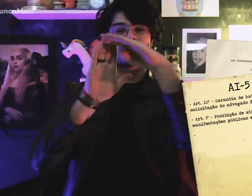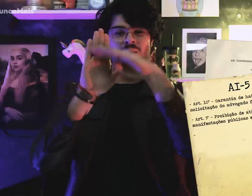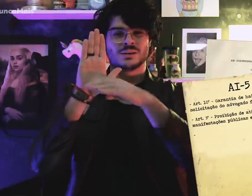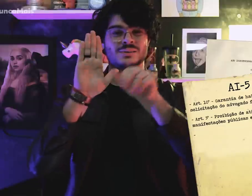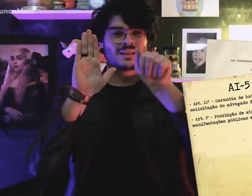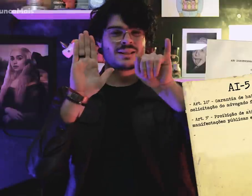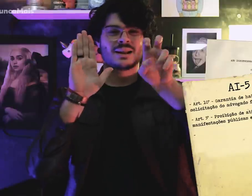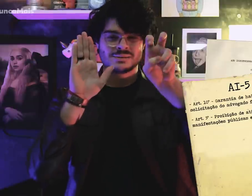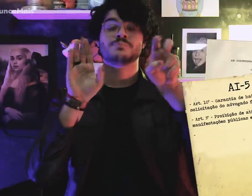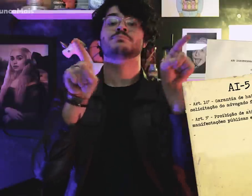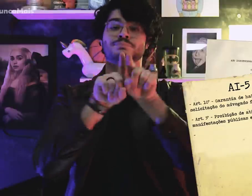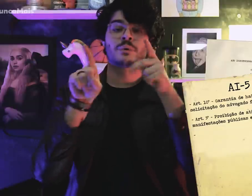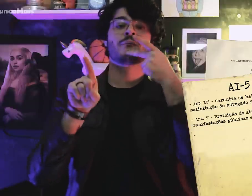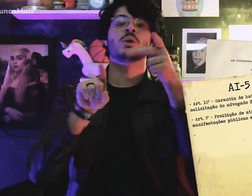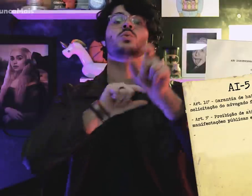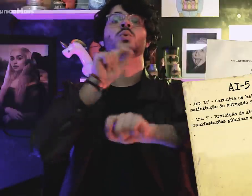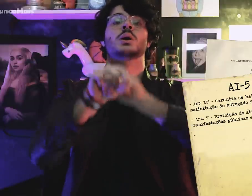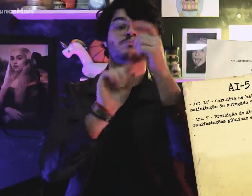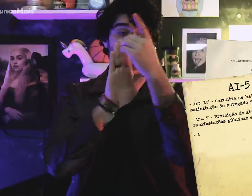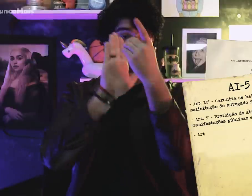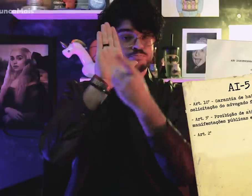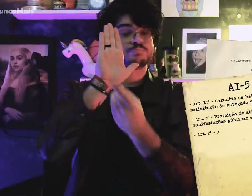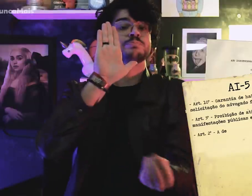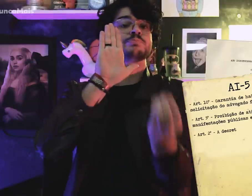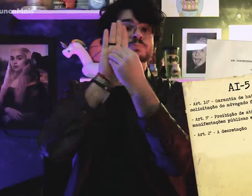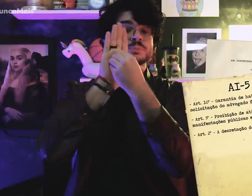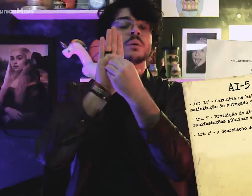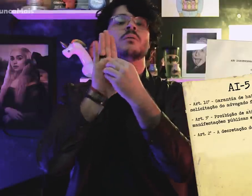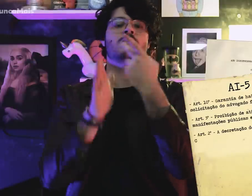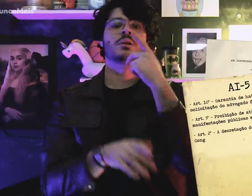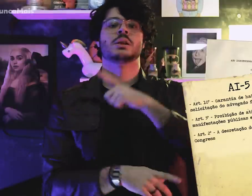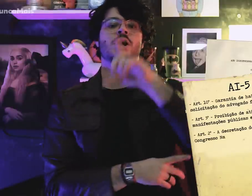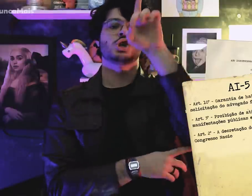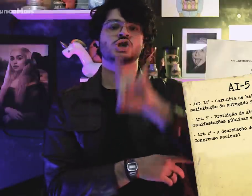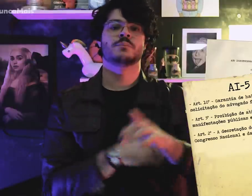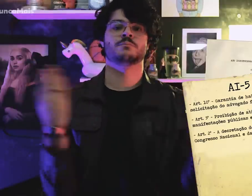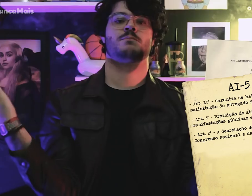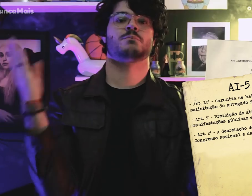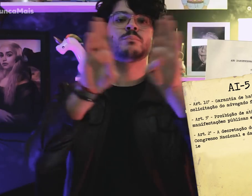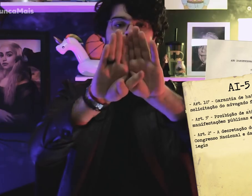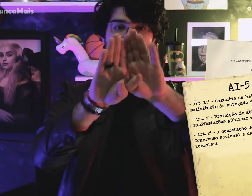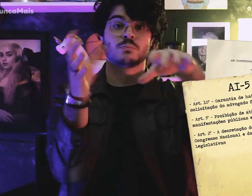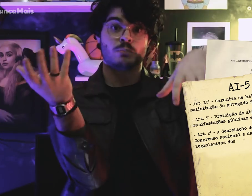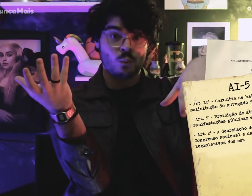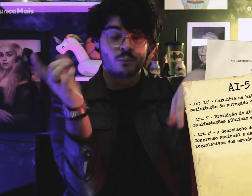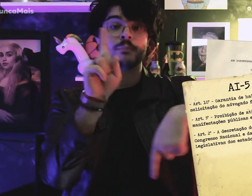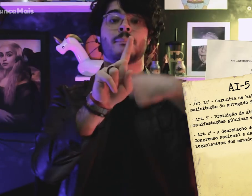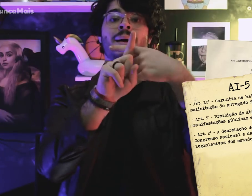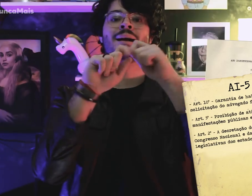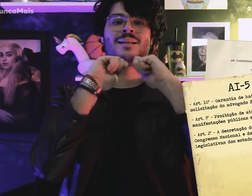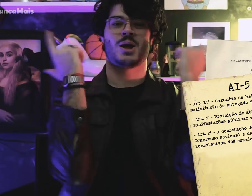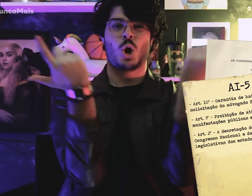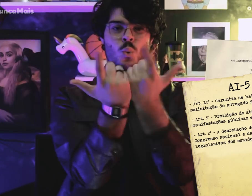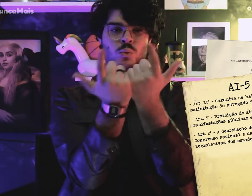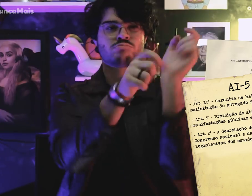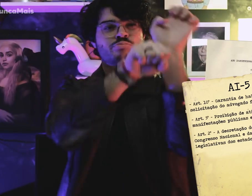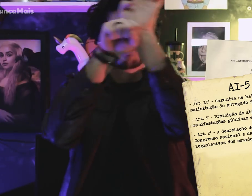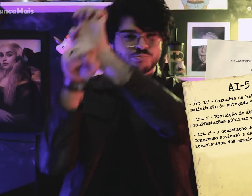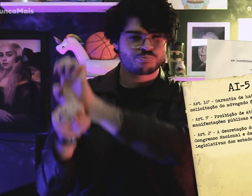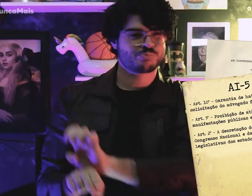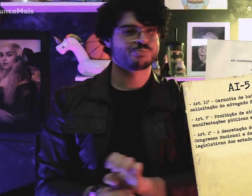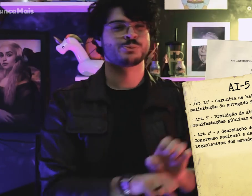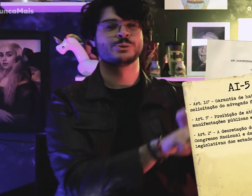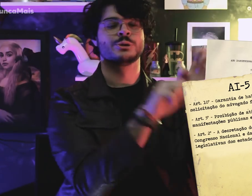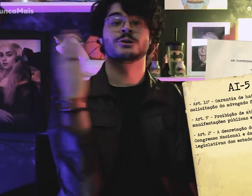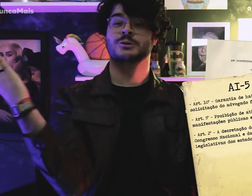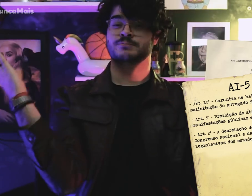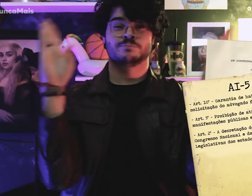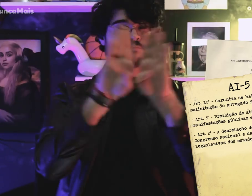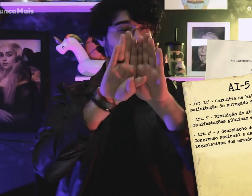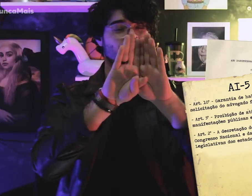Congress was also closed National and State Legislative Assemblies